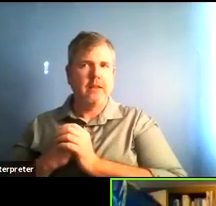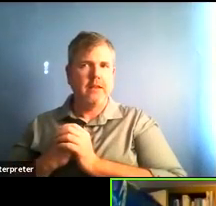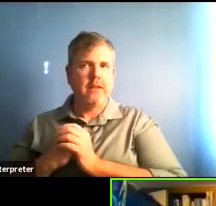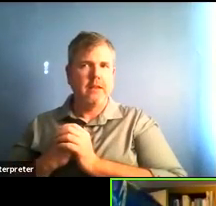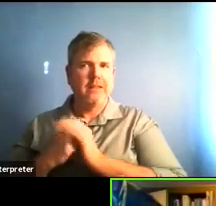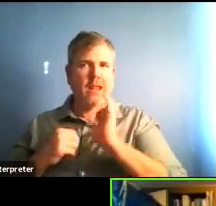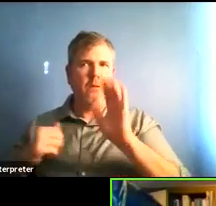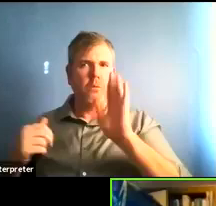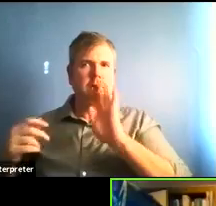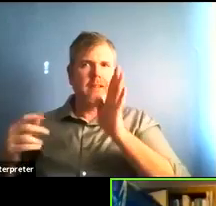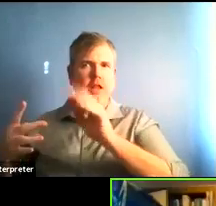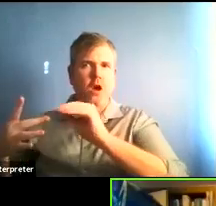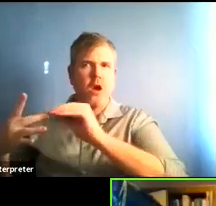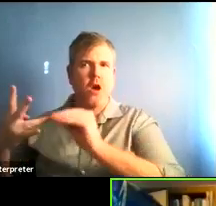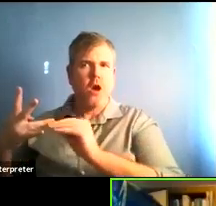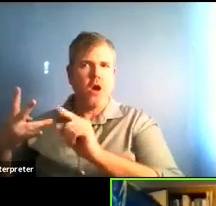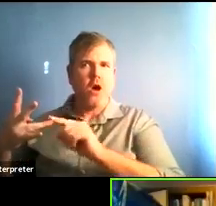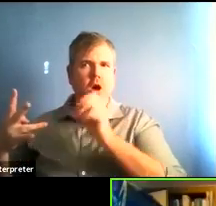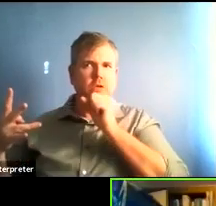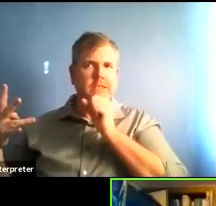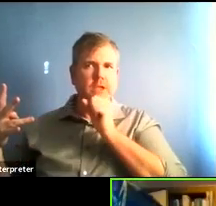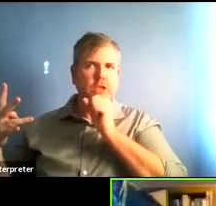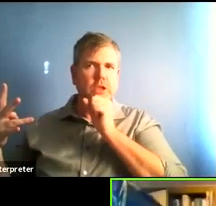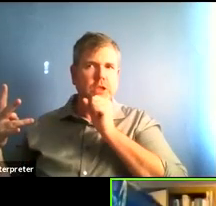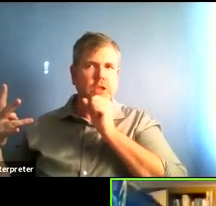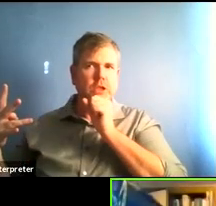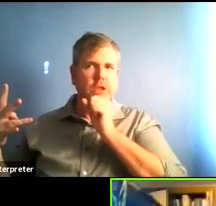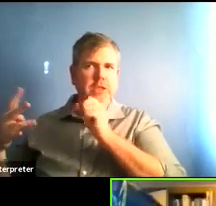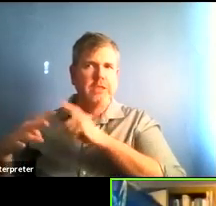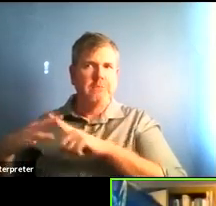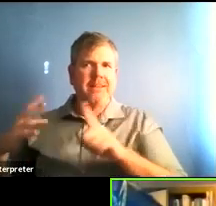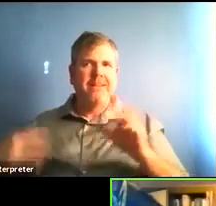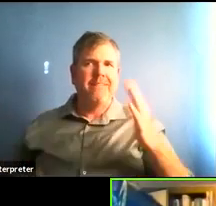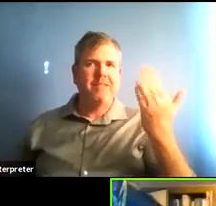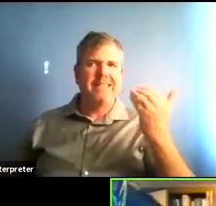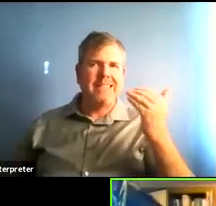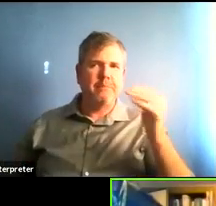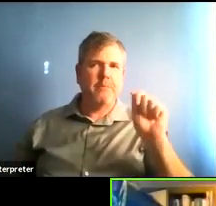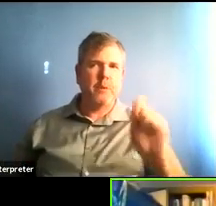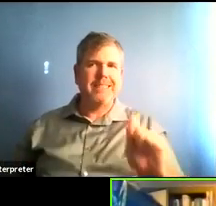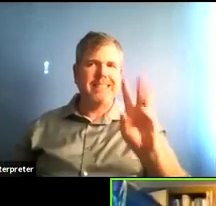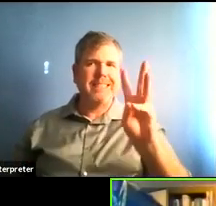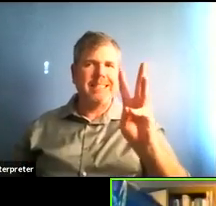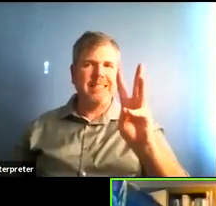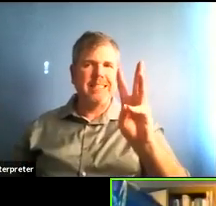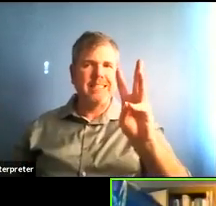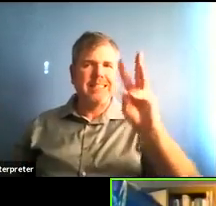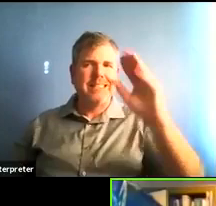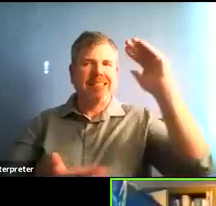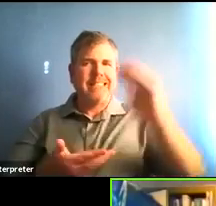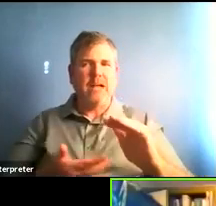fifteen point six at some point to eight point six in the cases per 100000.